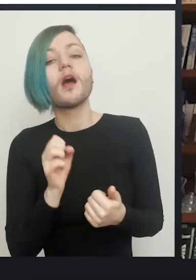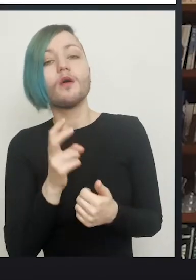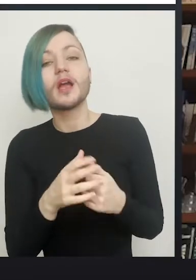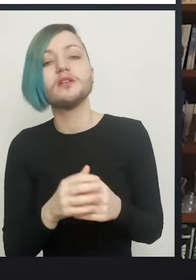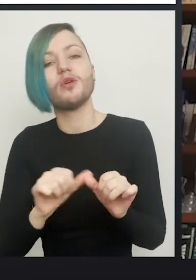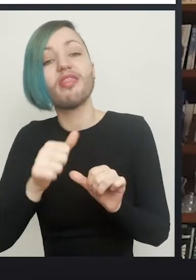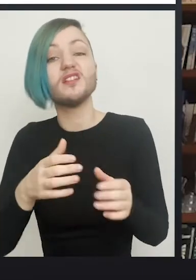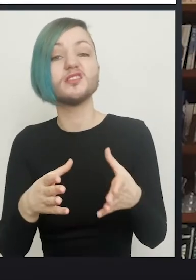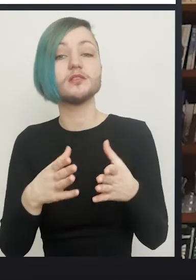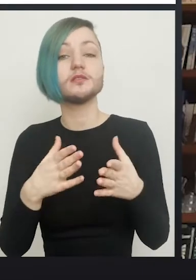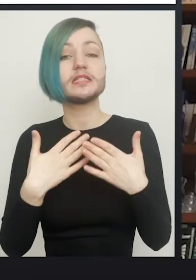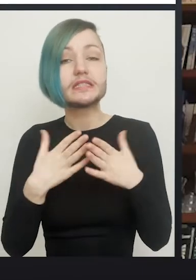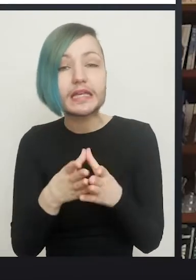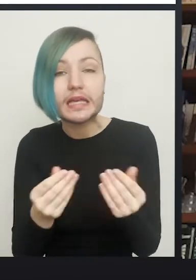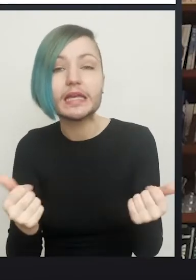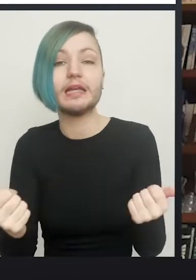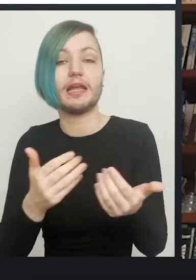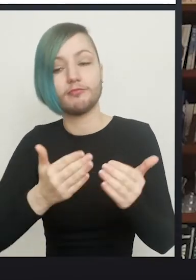that needs to take place then over the coming weeks and months.